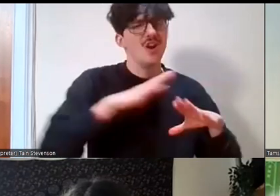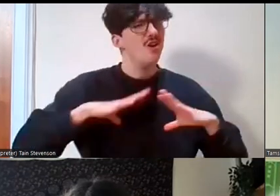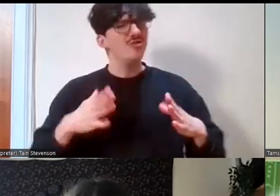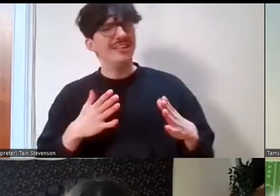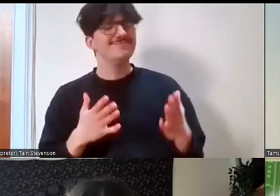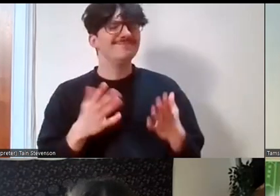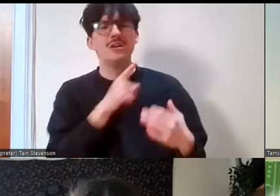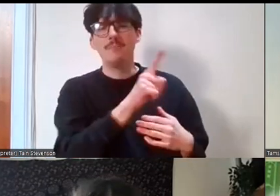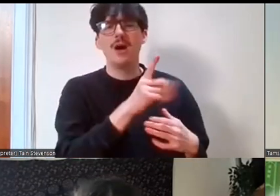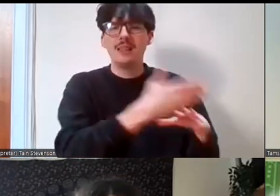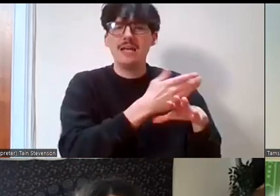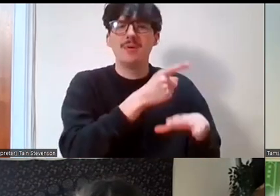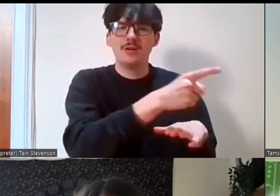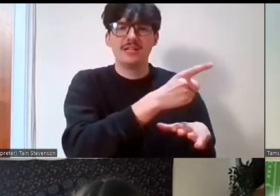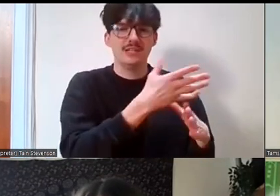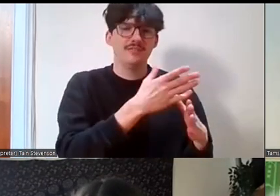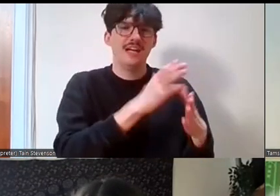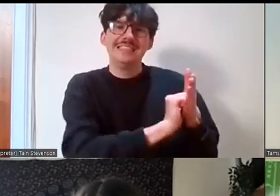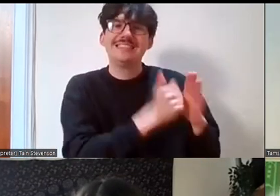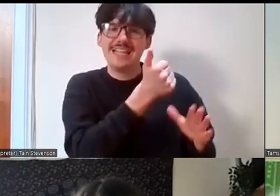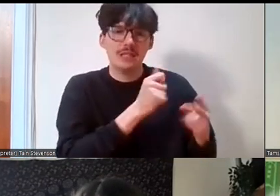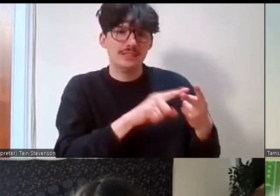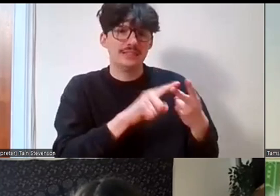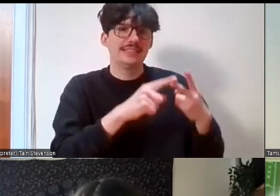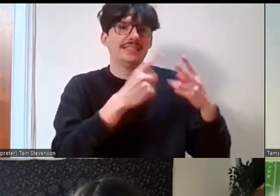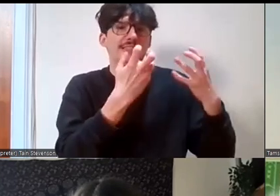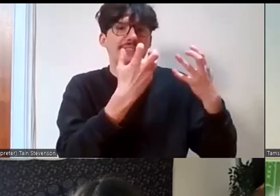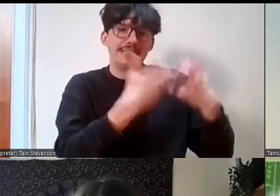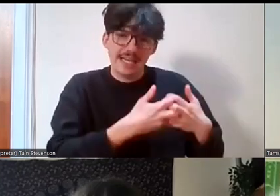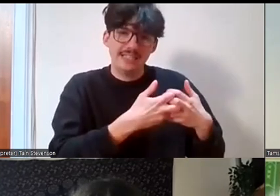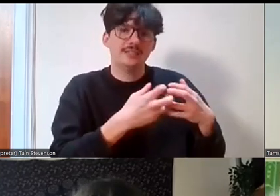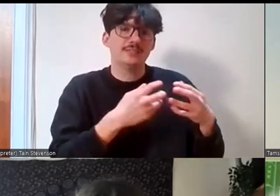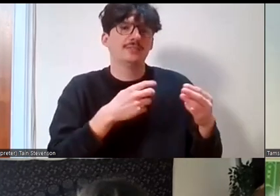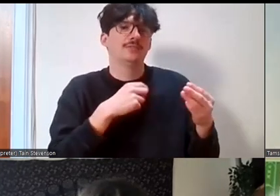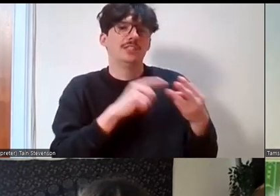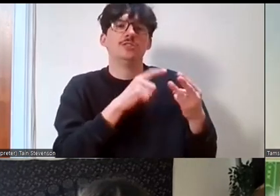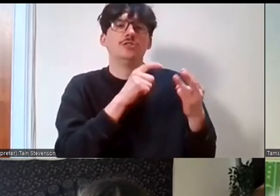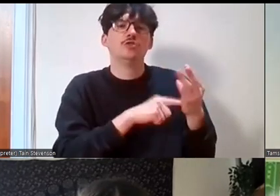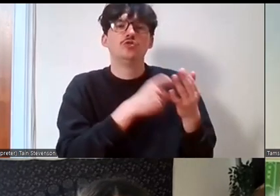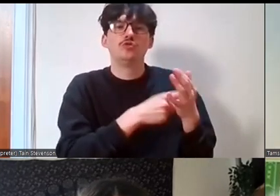trading skills and techniques and ideas because we assume that people that want to get involved